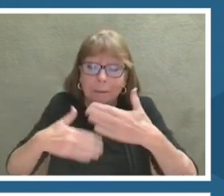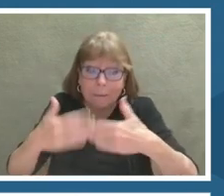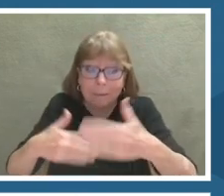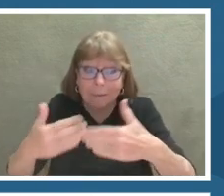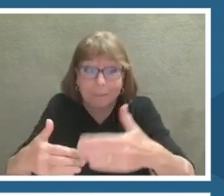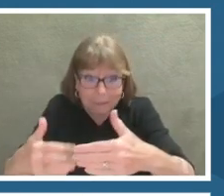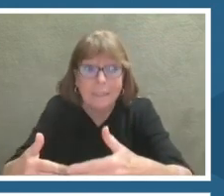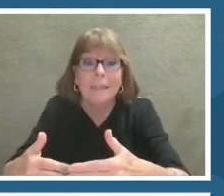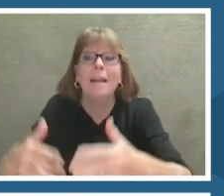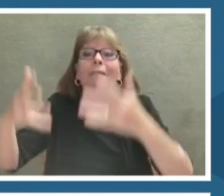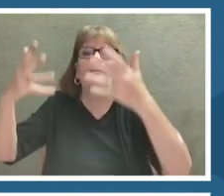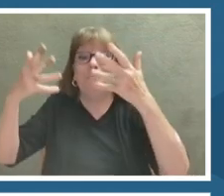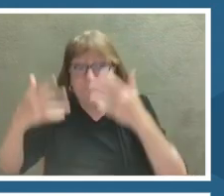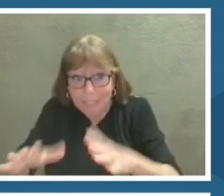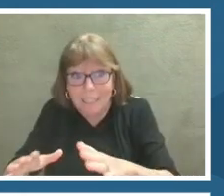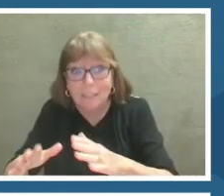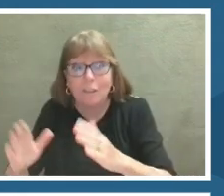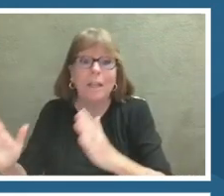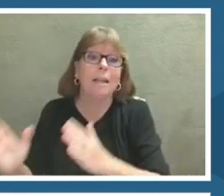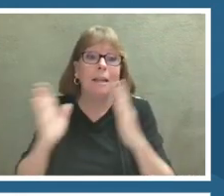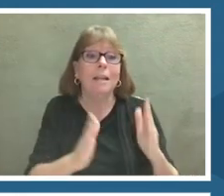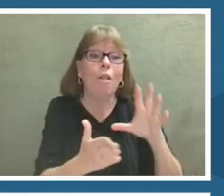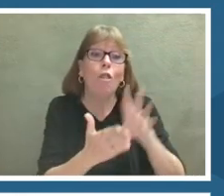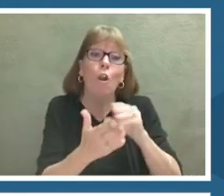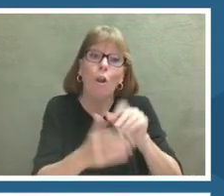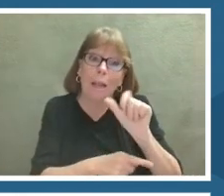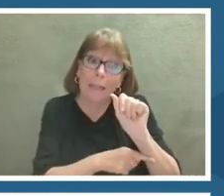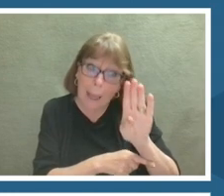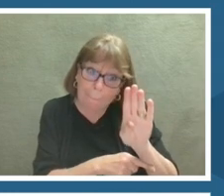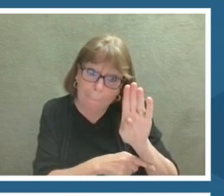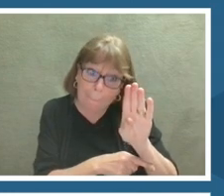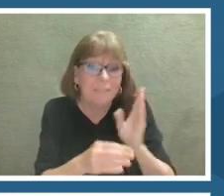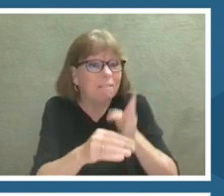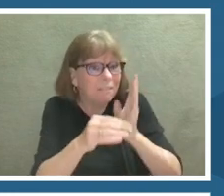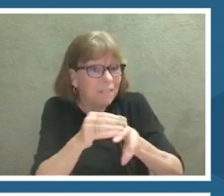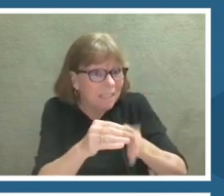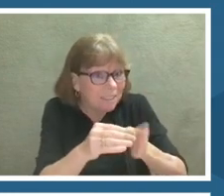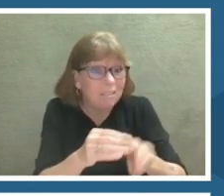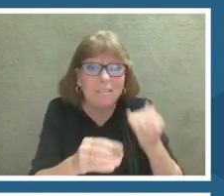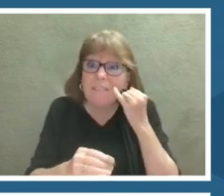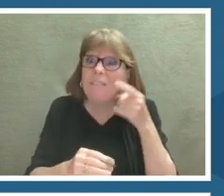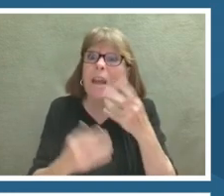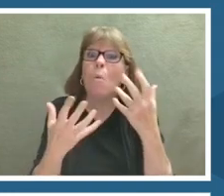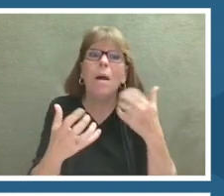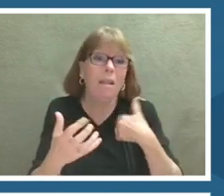for some wrap-up and have that option to complete those extension activities if they want to.